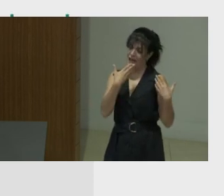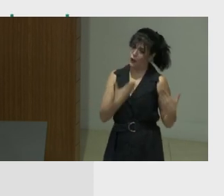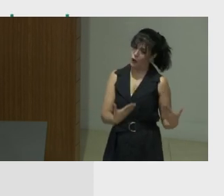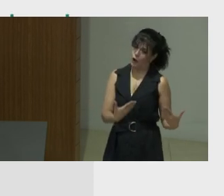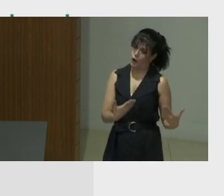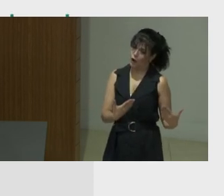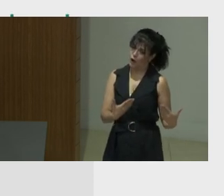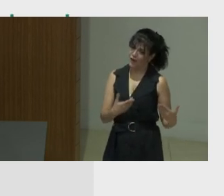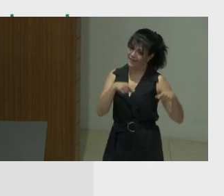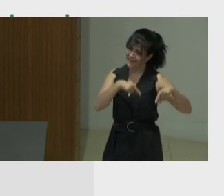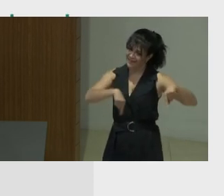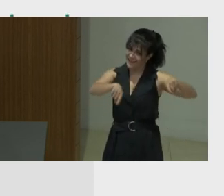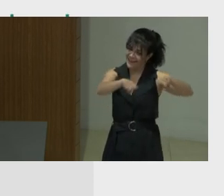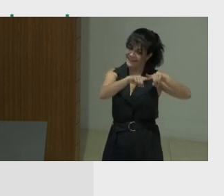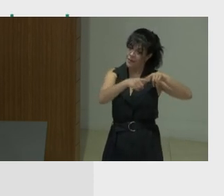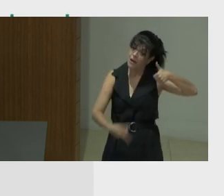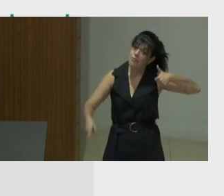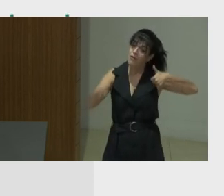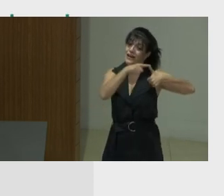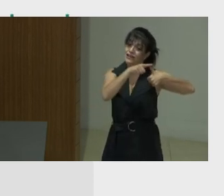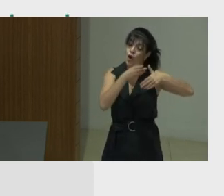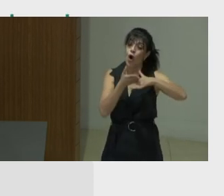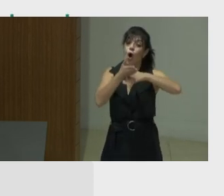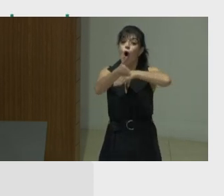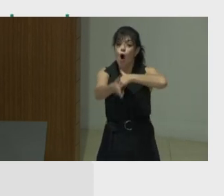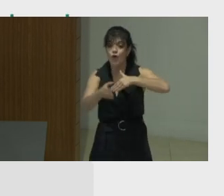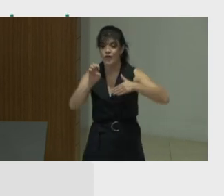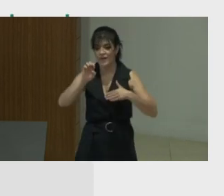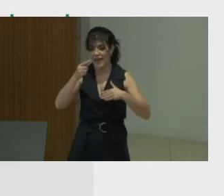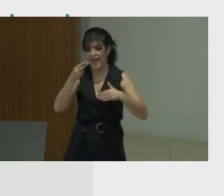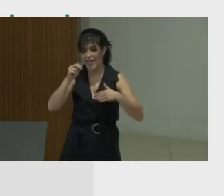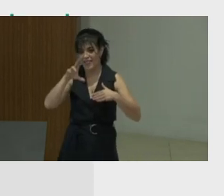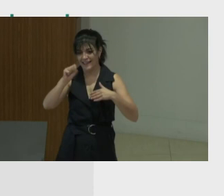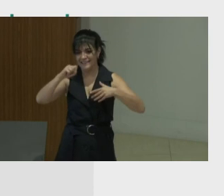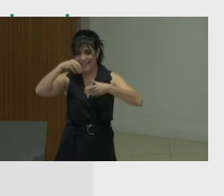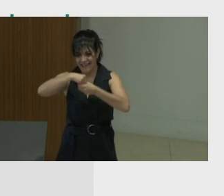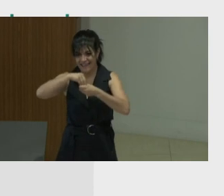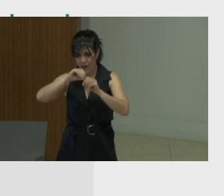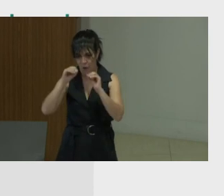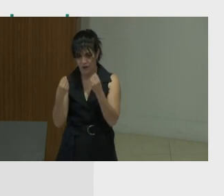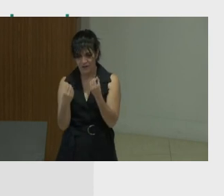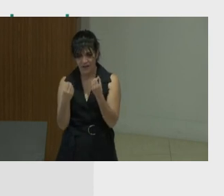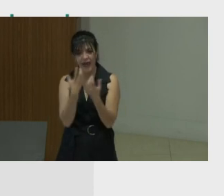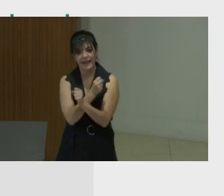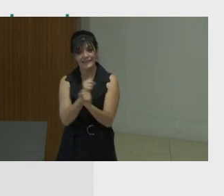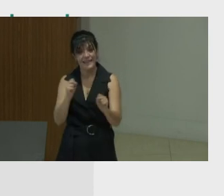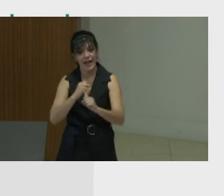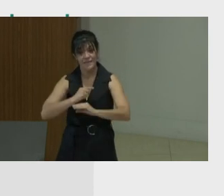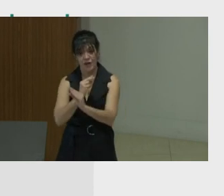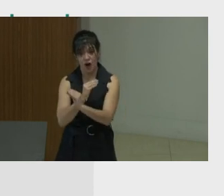they can be prioritized over the internal ethics management within theorganization. That could be like a safeguarding policy or a code of conduct.